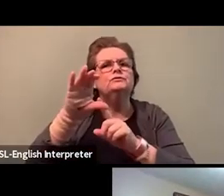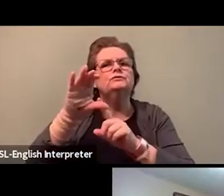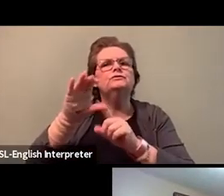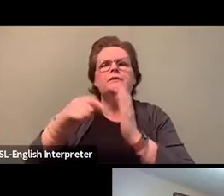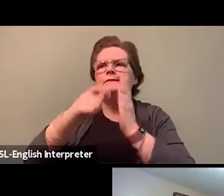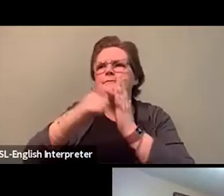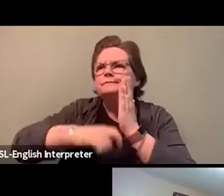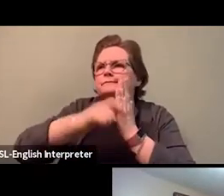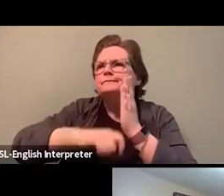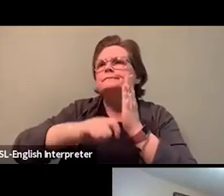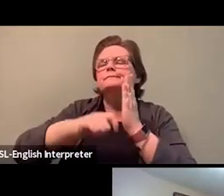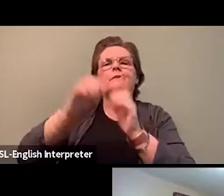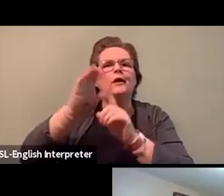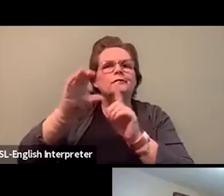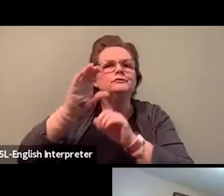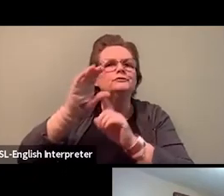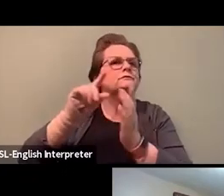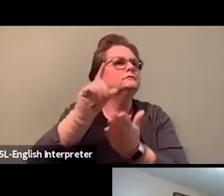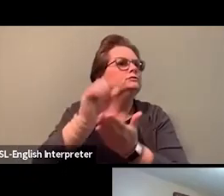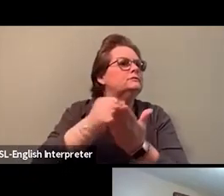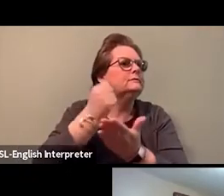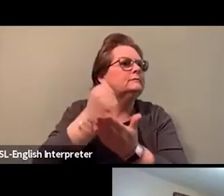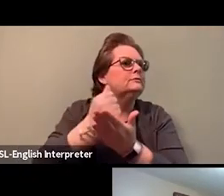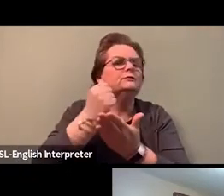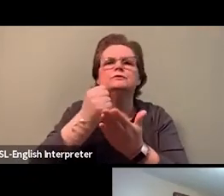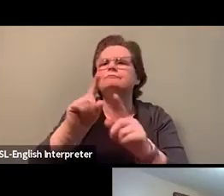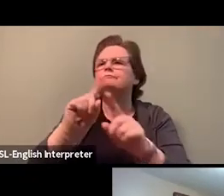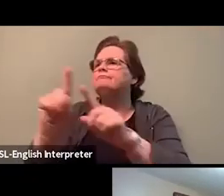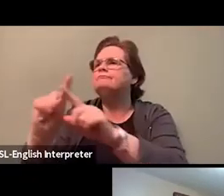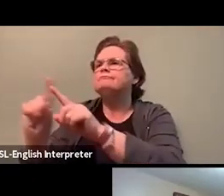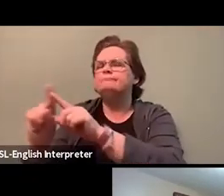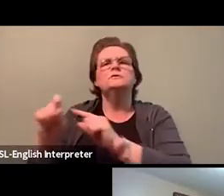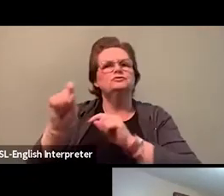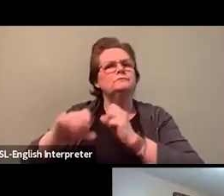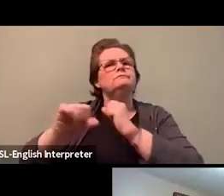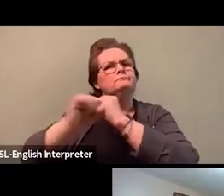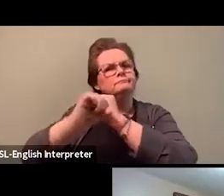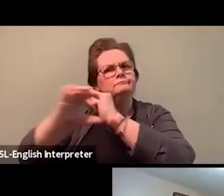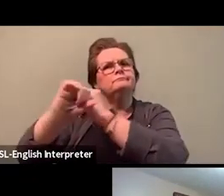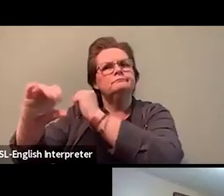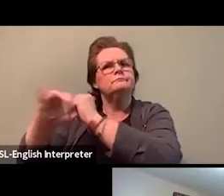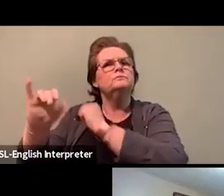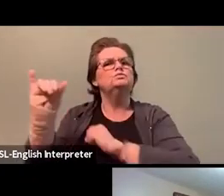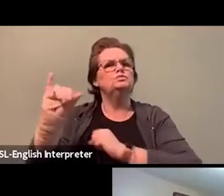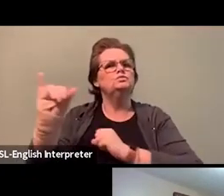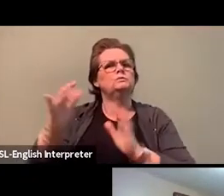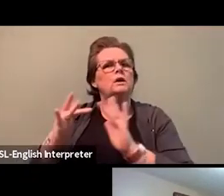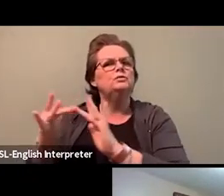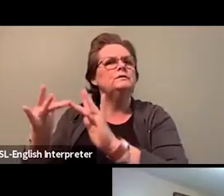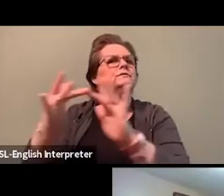Our employment equity language continued to grow and grow until 2008, when it was time.